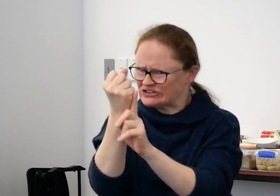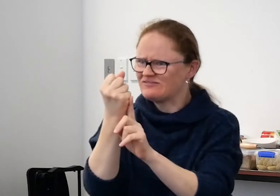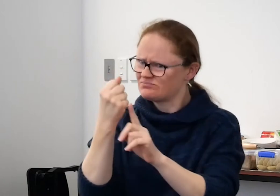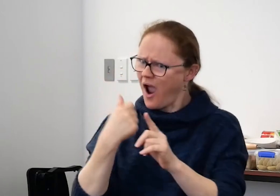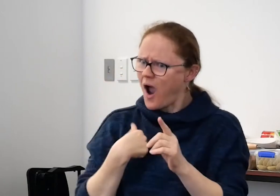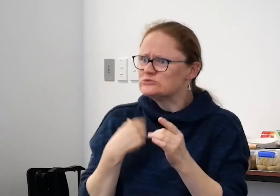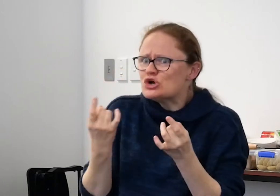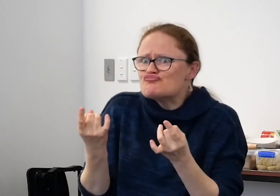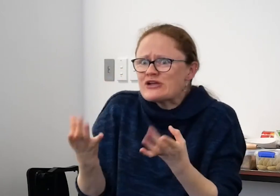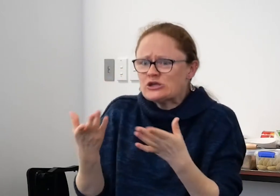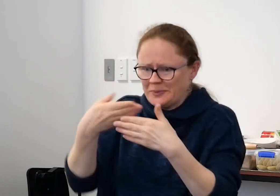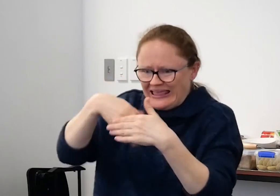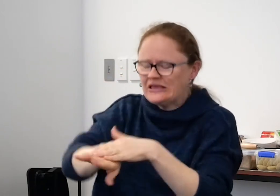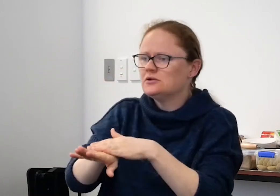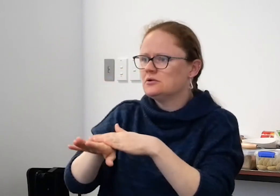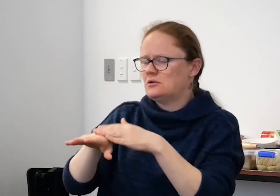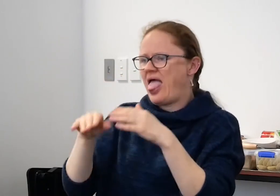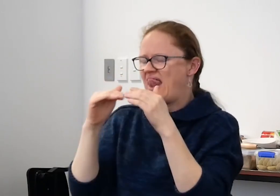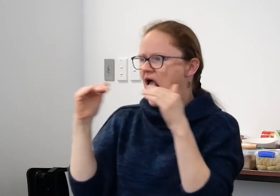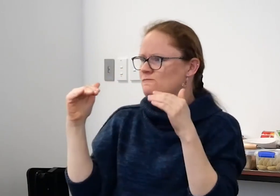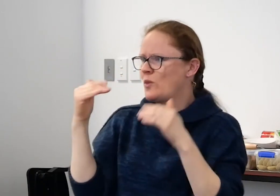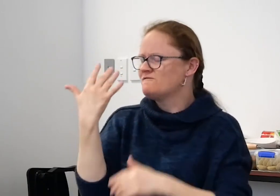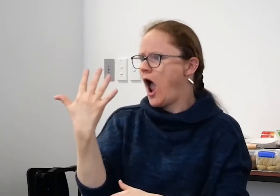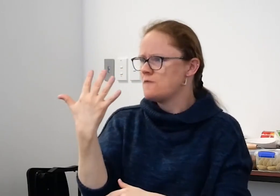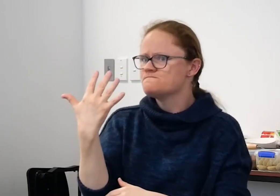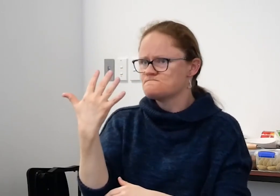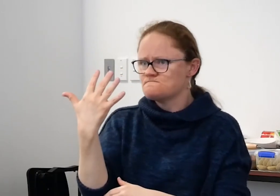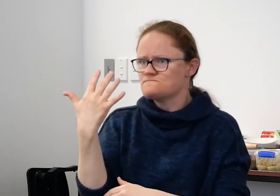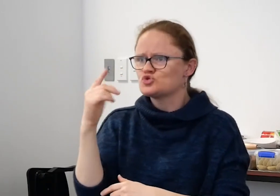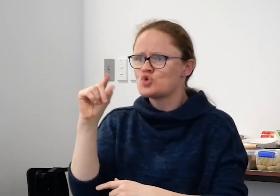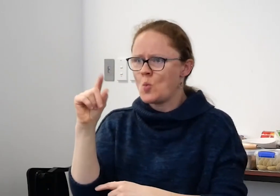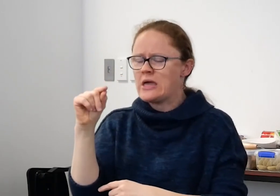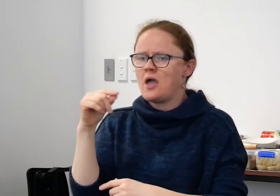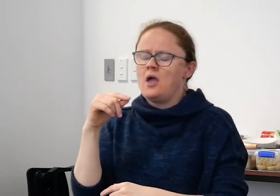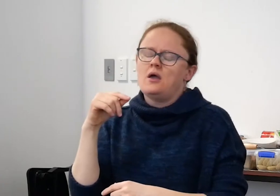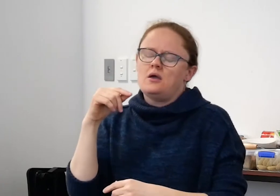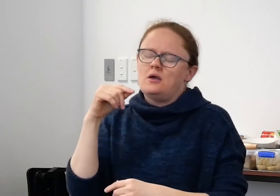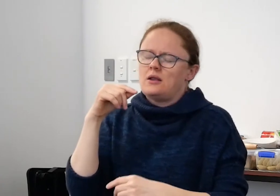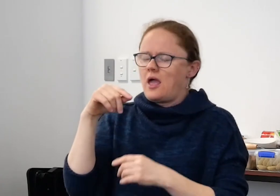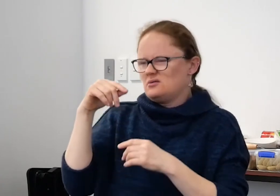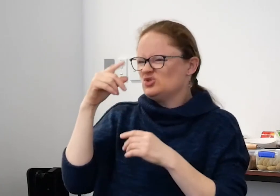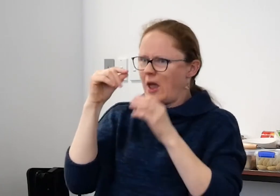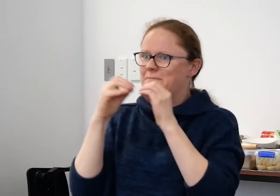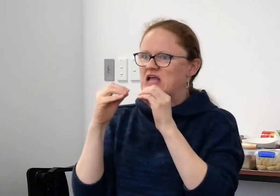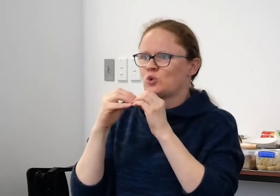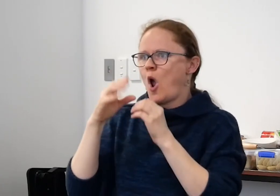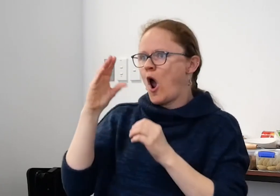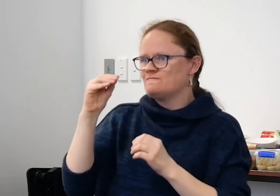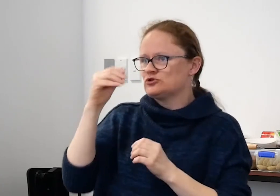I was doing really well, I achieved and I was ready to level five, doing a bachelor